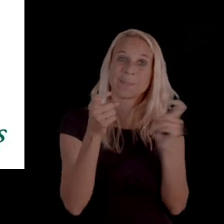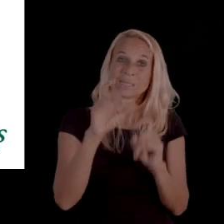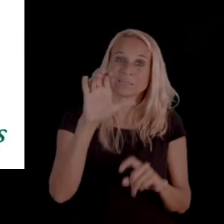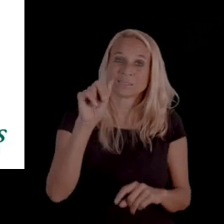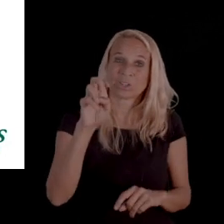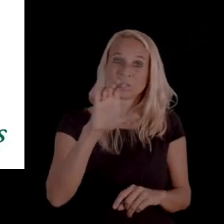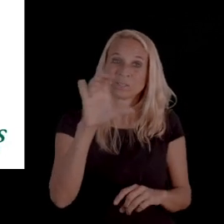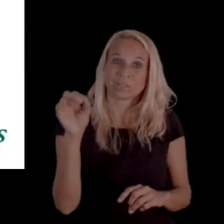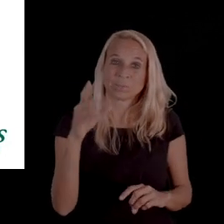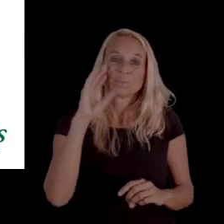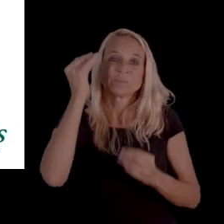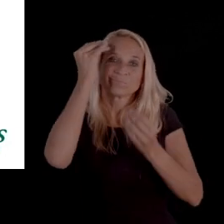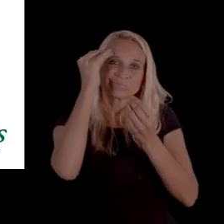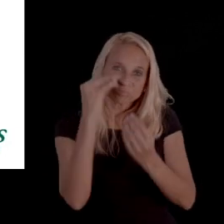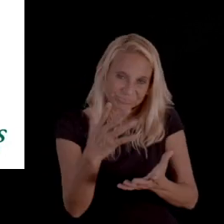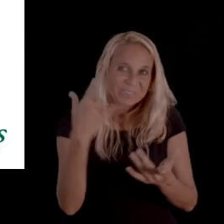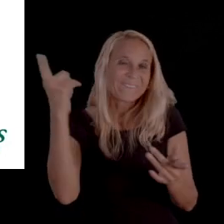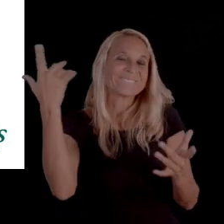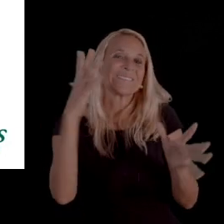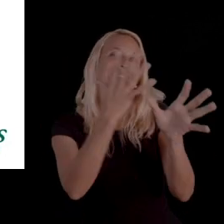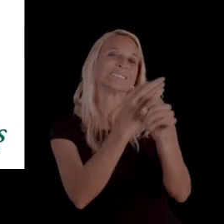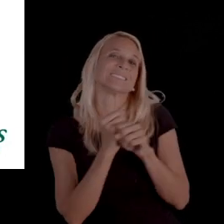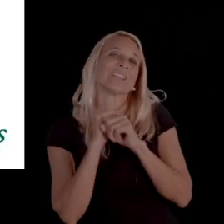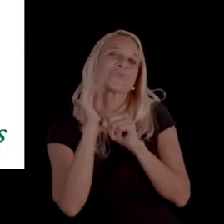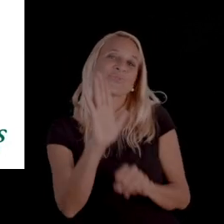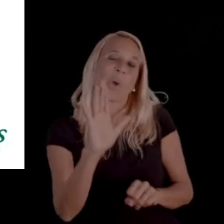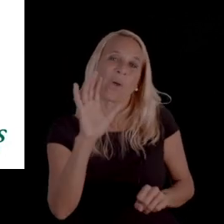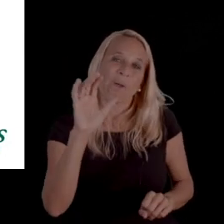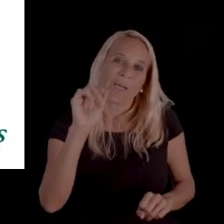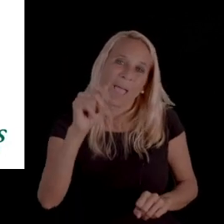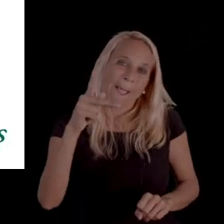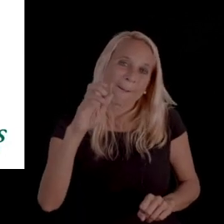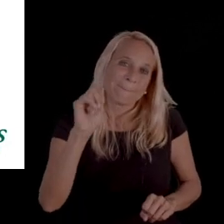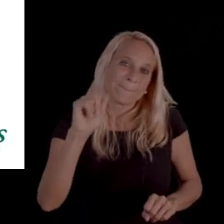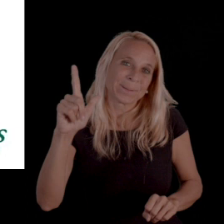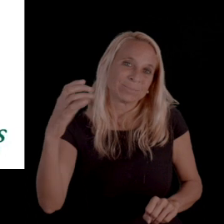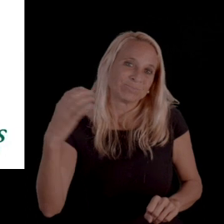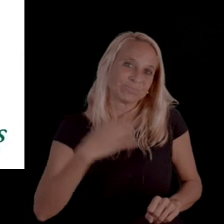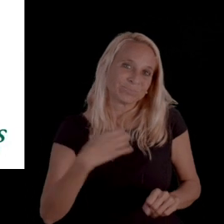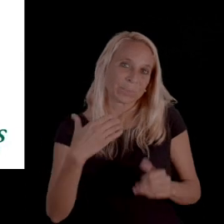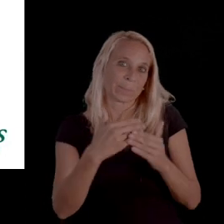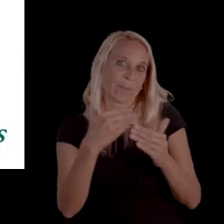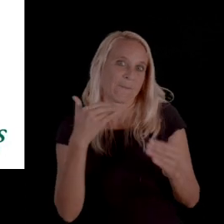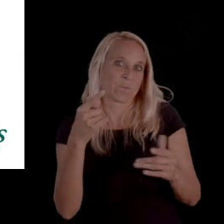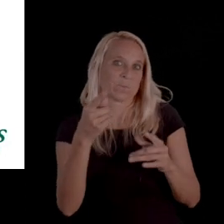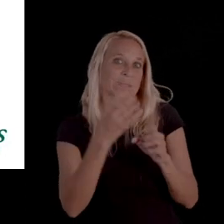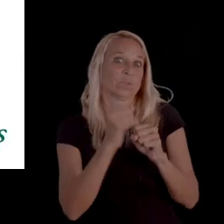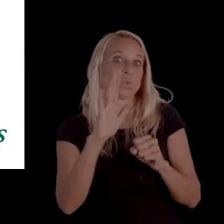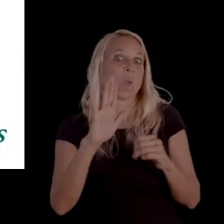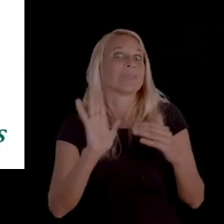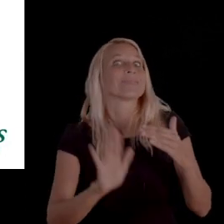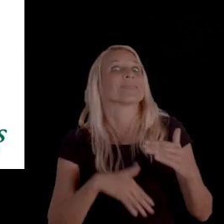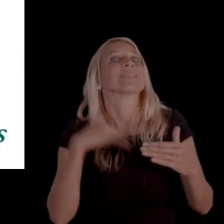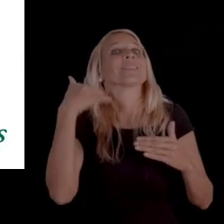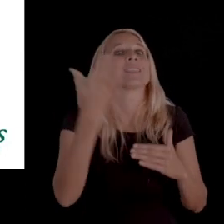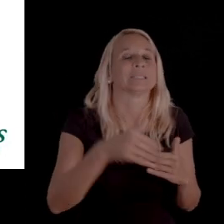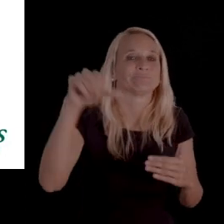you will receive notification that they received your appeal before you get your next denial notice.